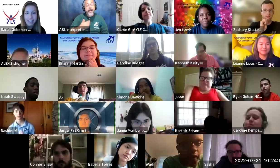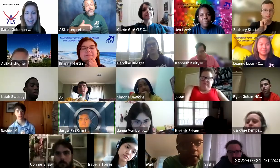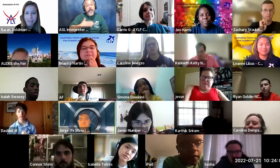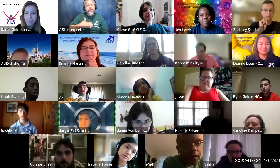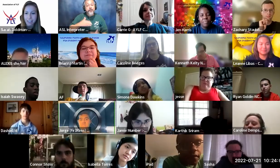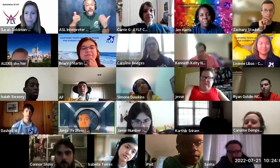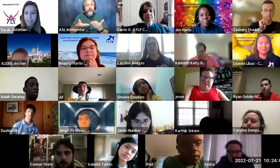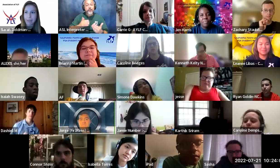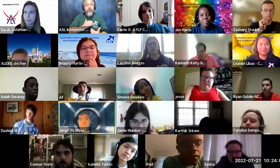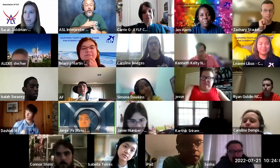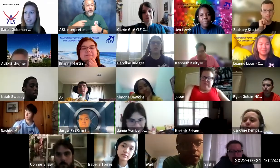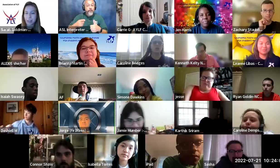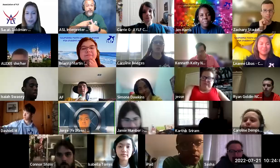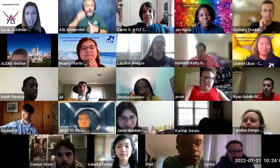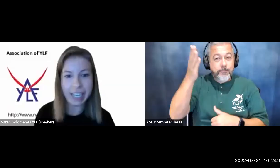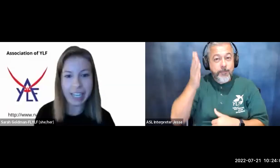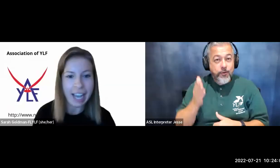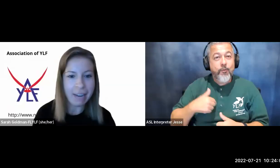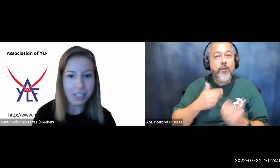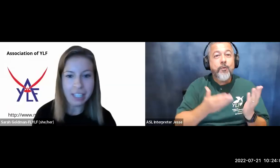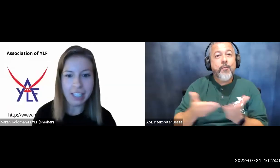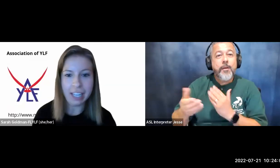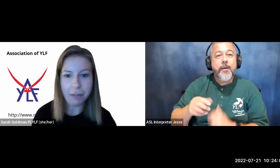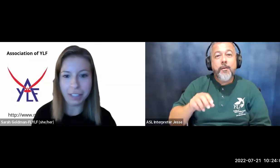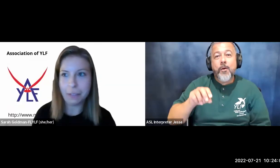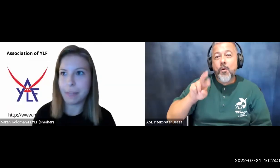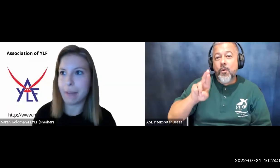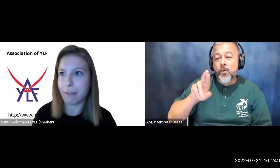day we are going to bring up rebecca coakley and i'm just going to tell you a little bit about